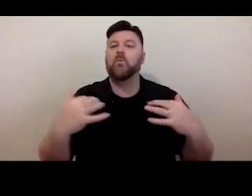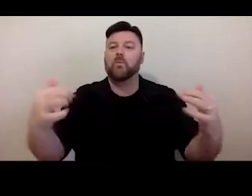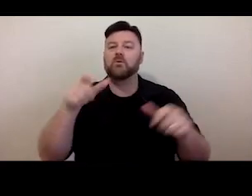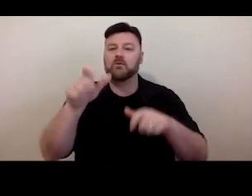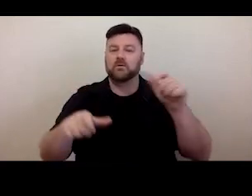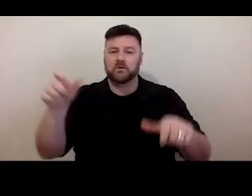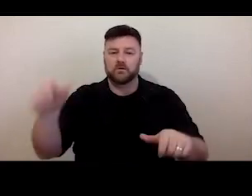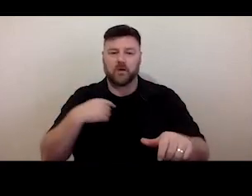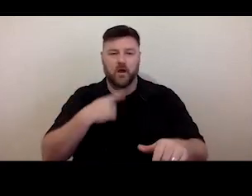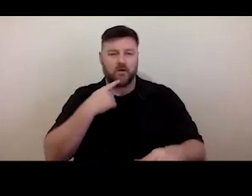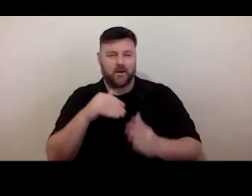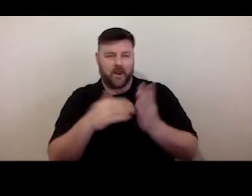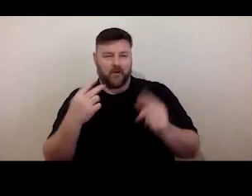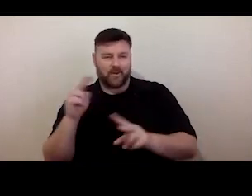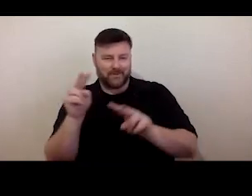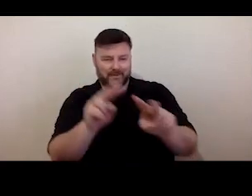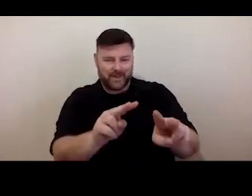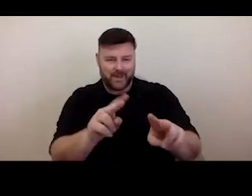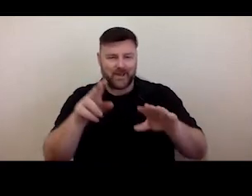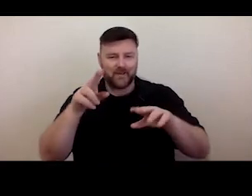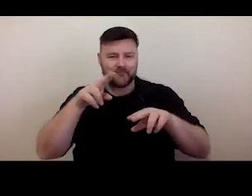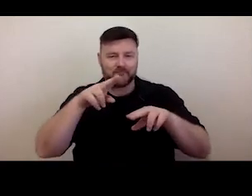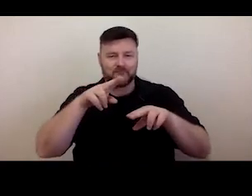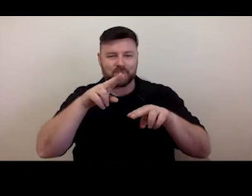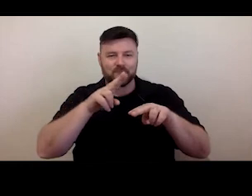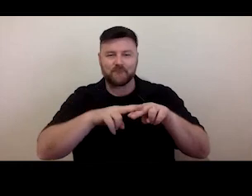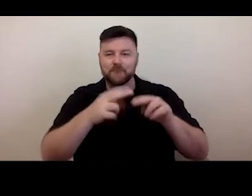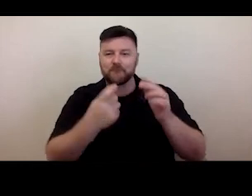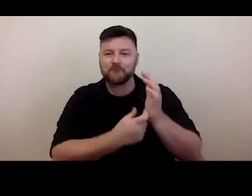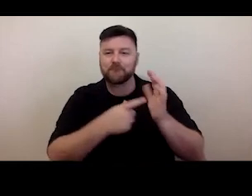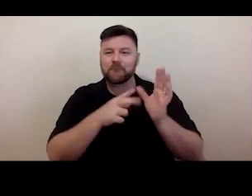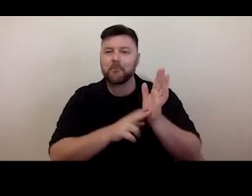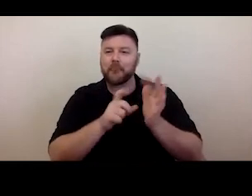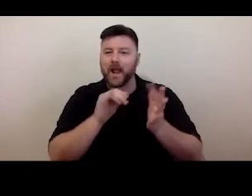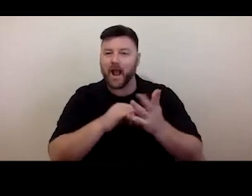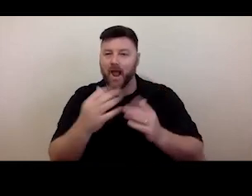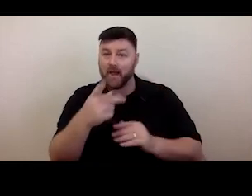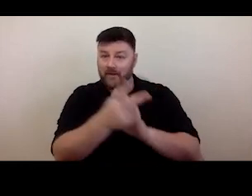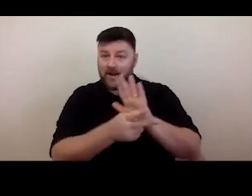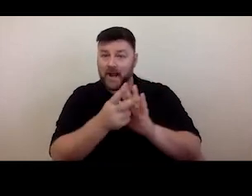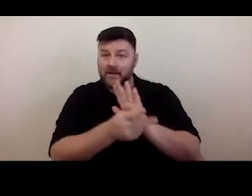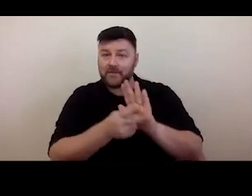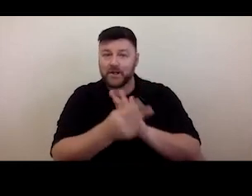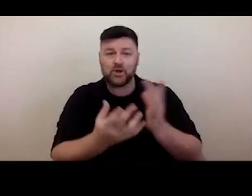Frances popped up, so I think you might be ready to play that...